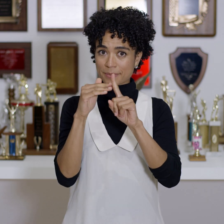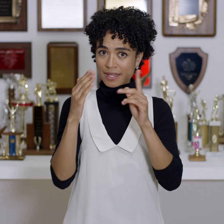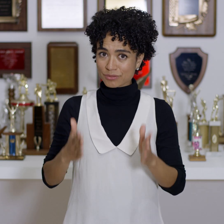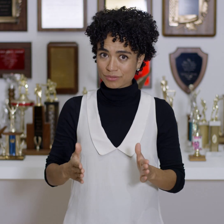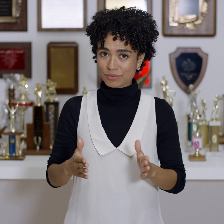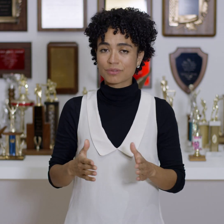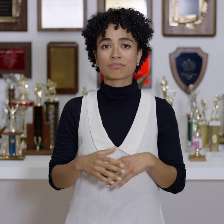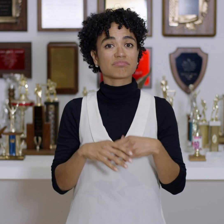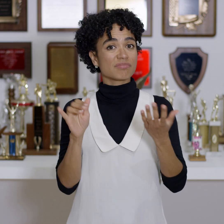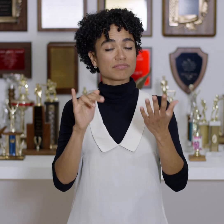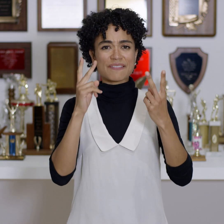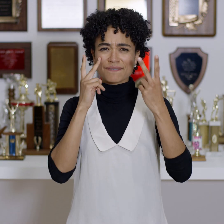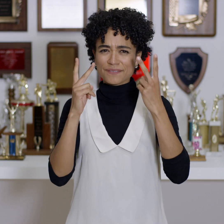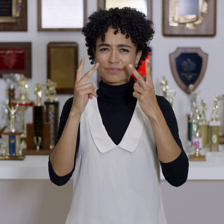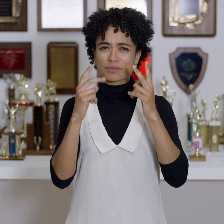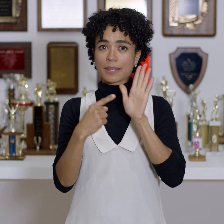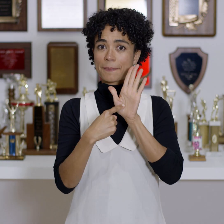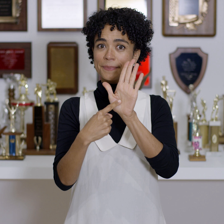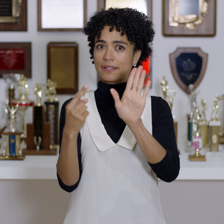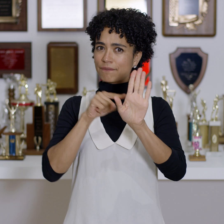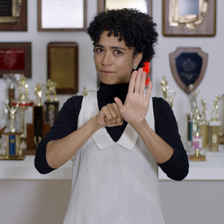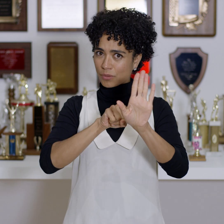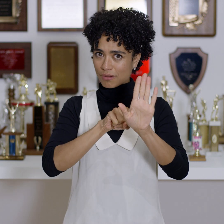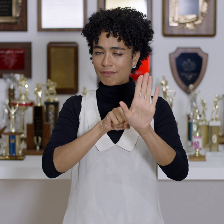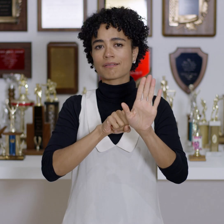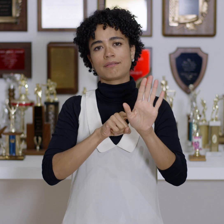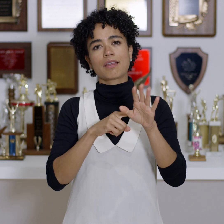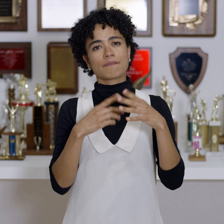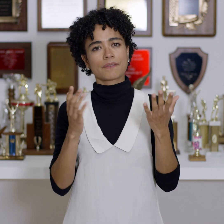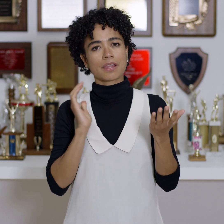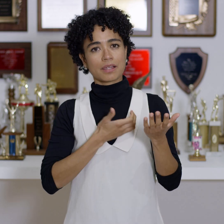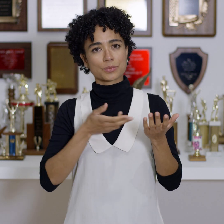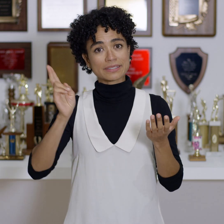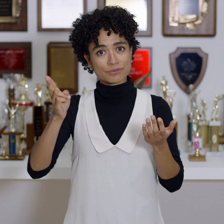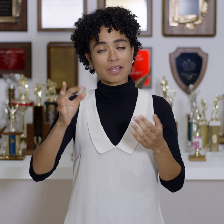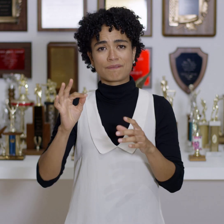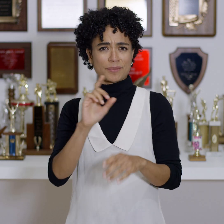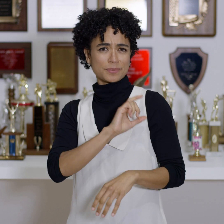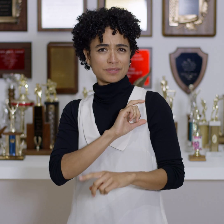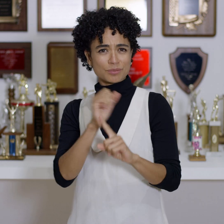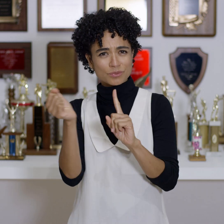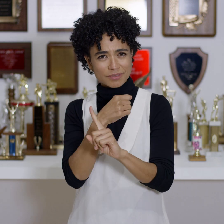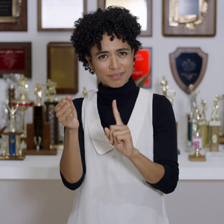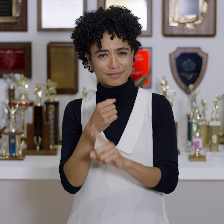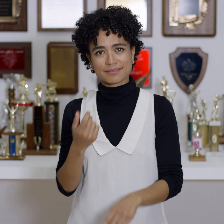and a visual metaphor for our history with police brutality.